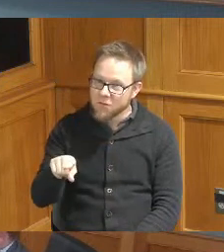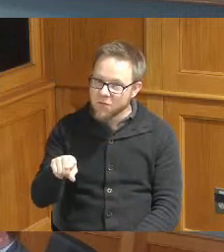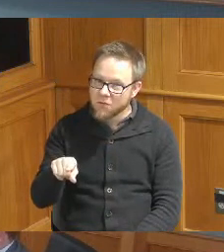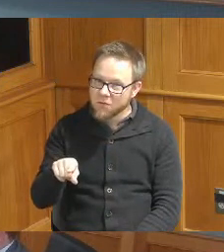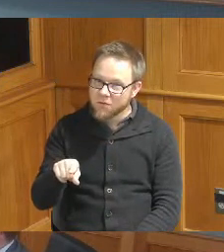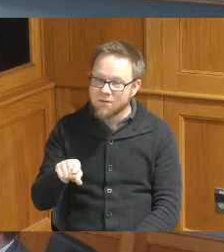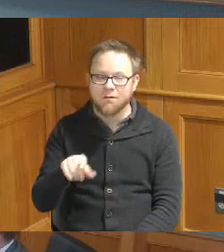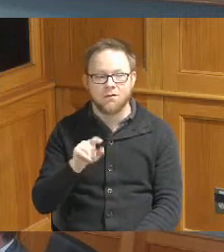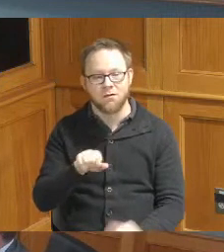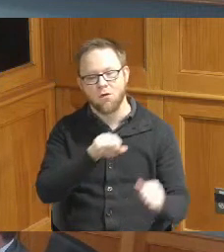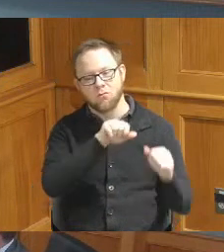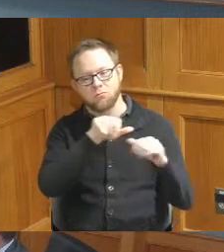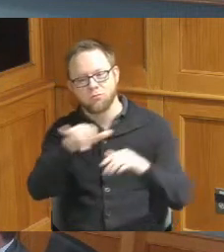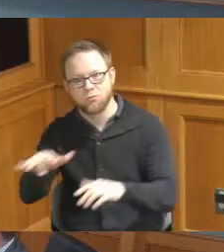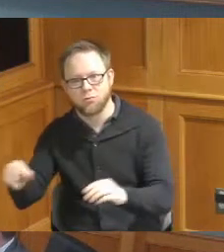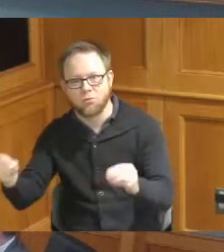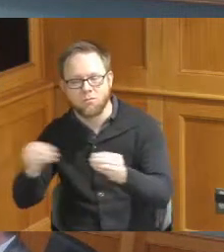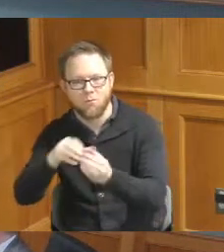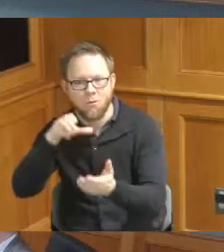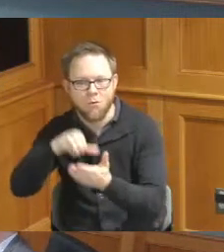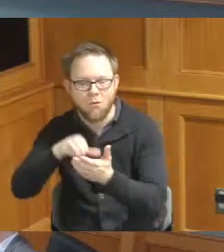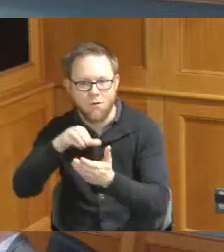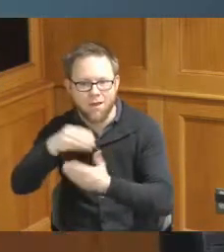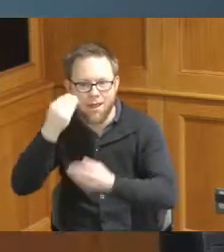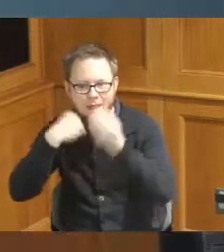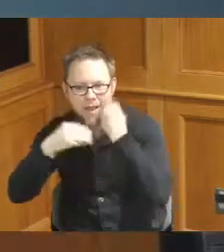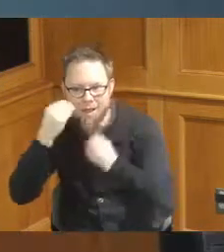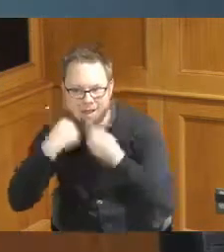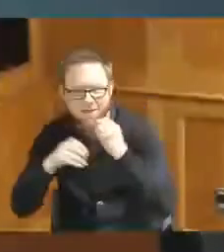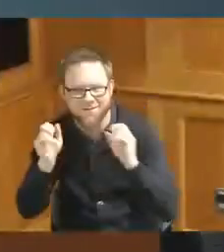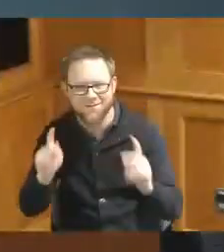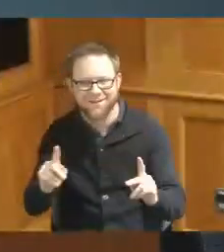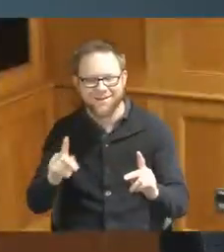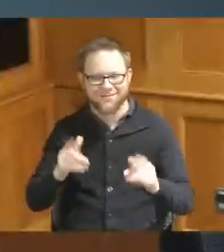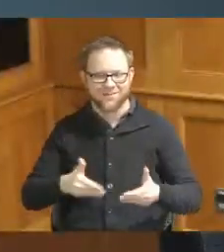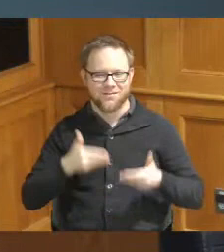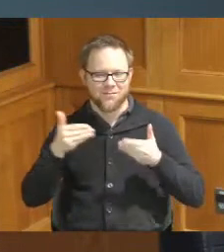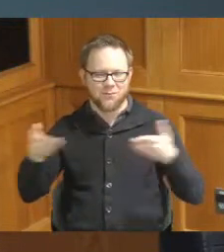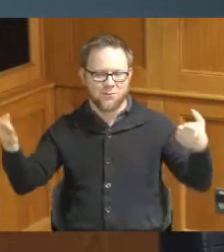there and get more cake right after this okay I'll make a motion to adjourn second